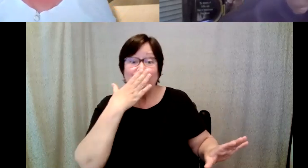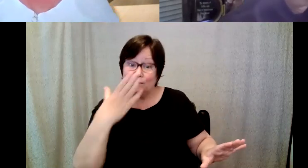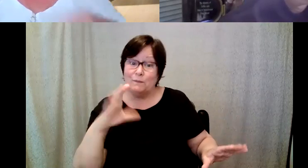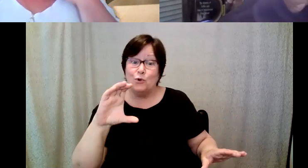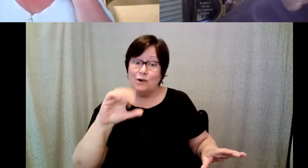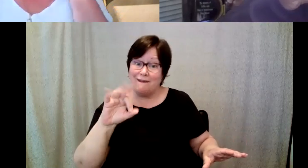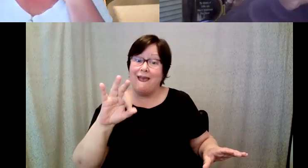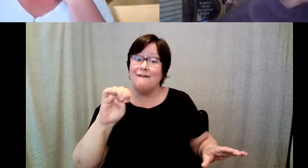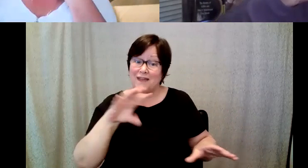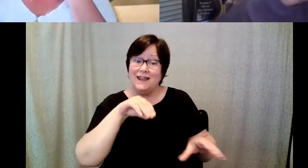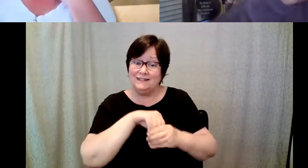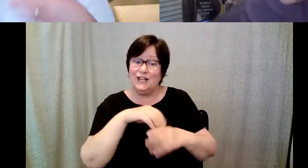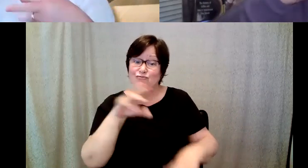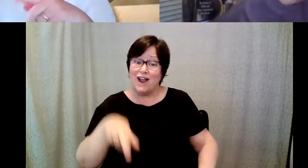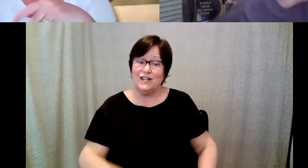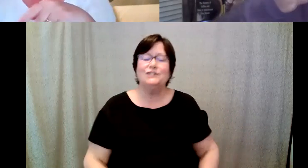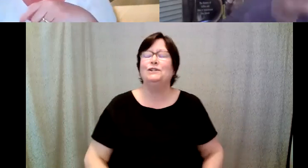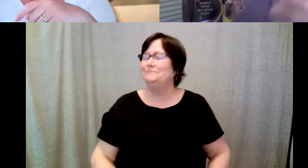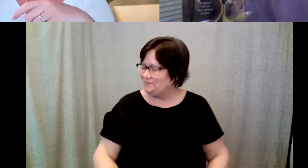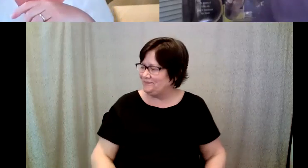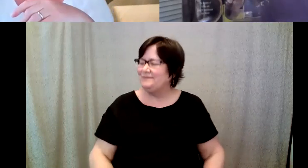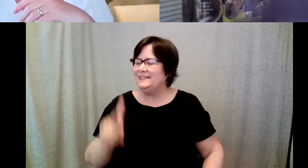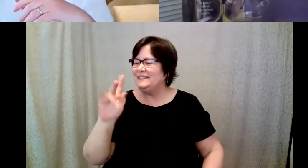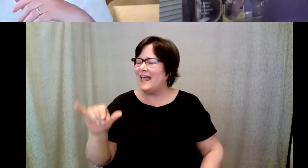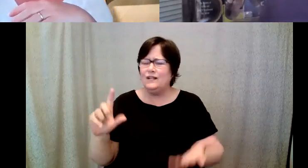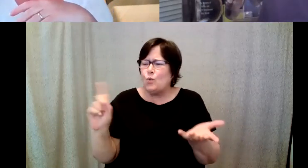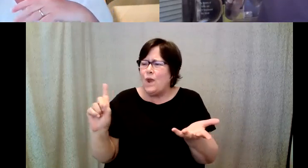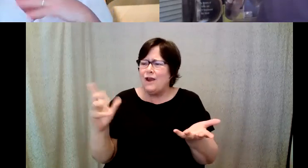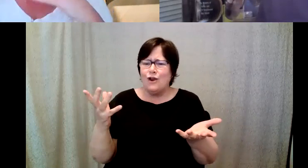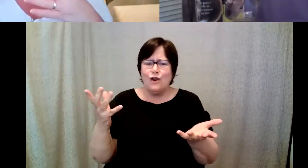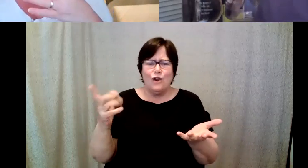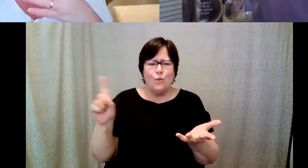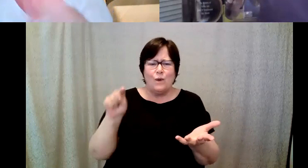Kelly Redder: There are so well where were you and what were you doing when you had the